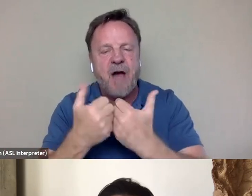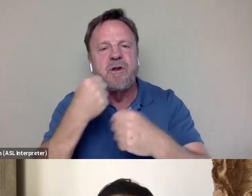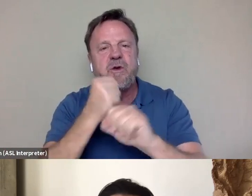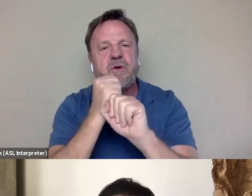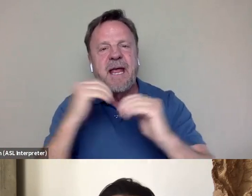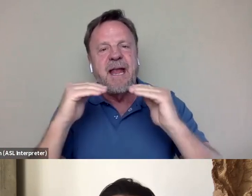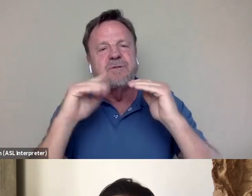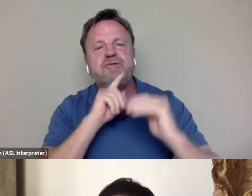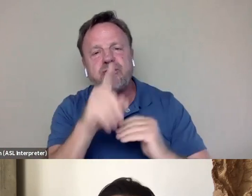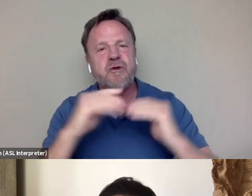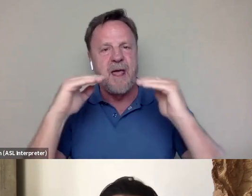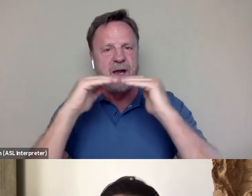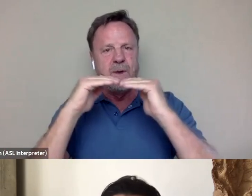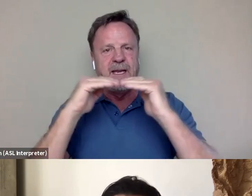True equity in the industry.